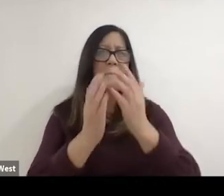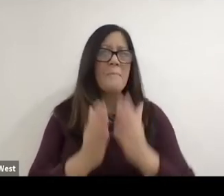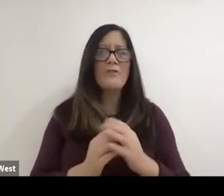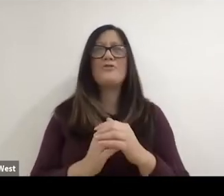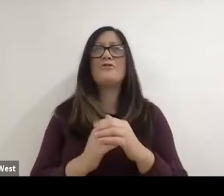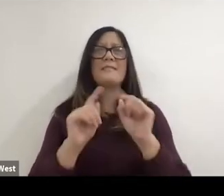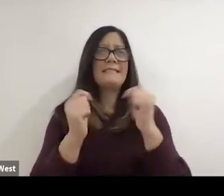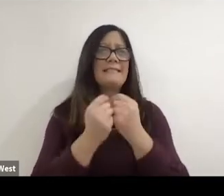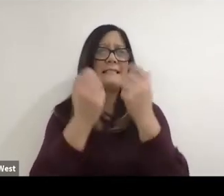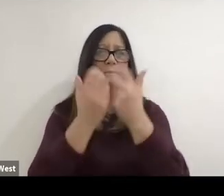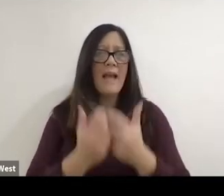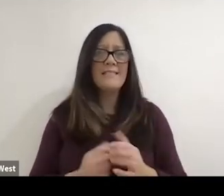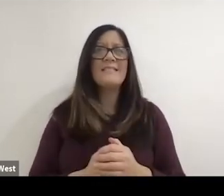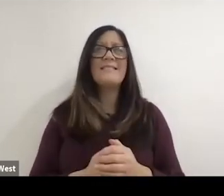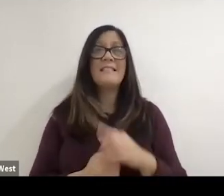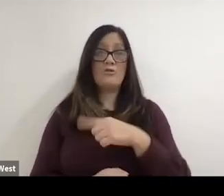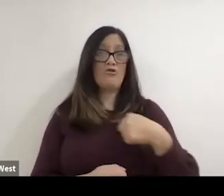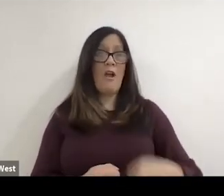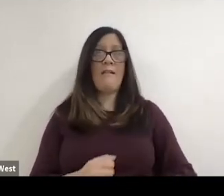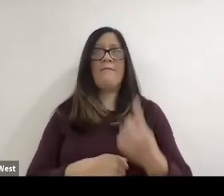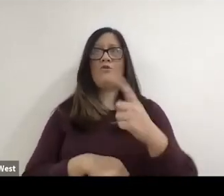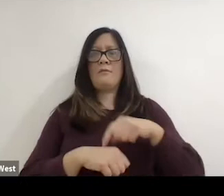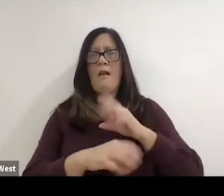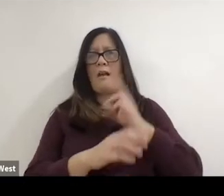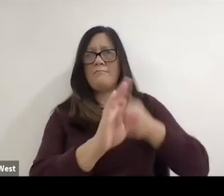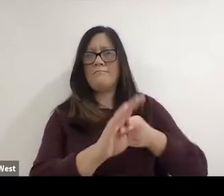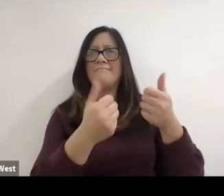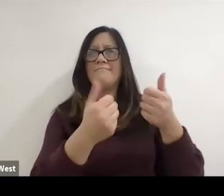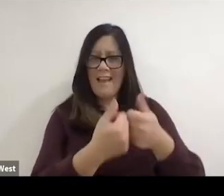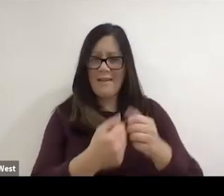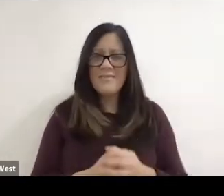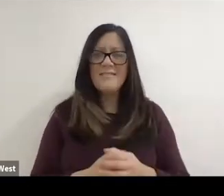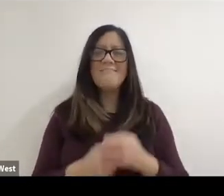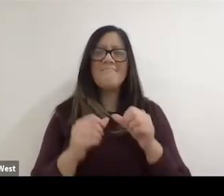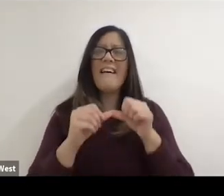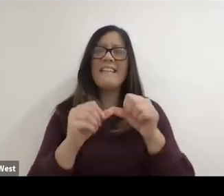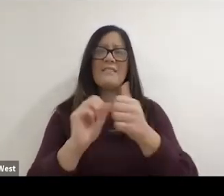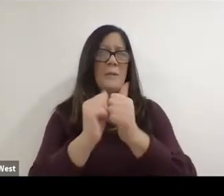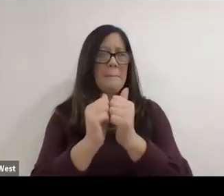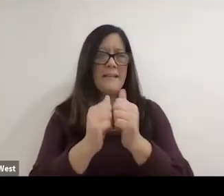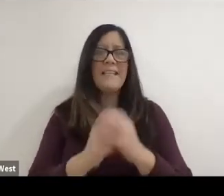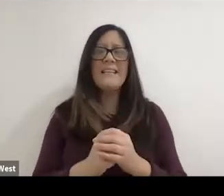So for so Beijing was my first game is and then and then. I also continued on competing